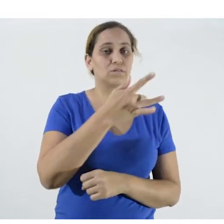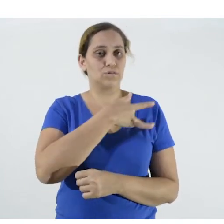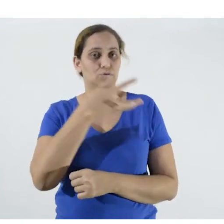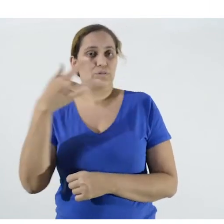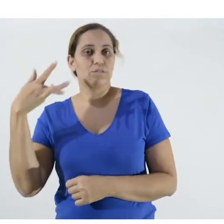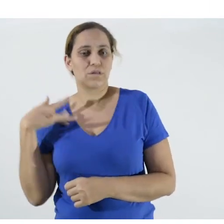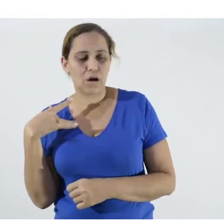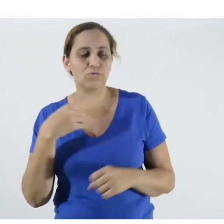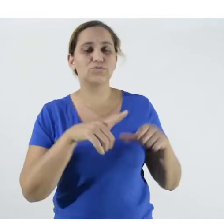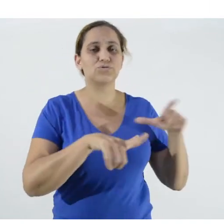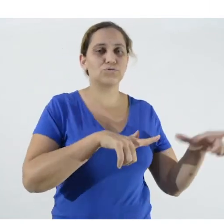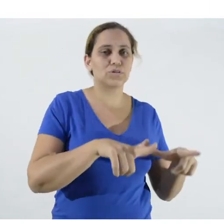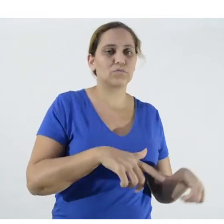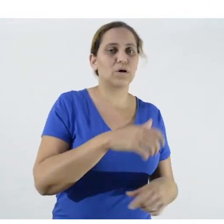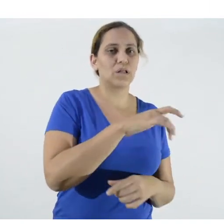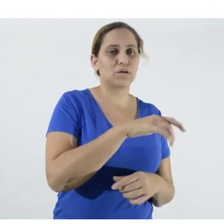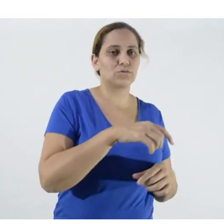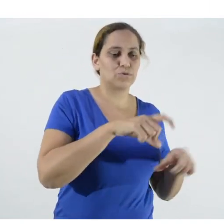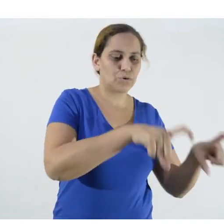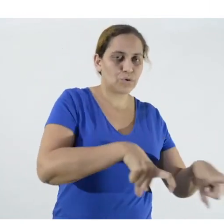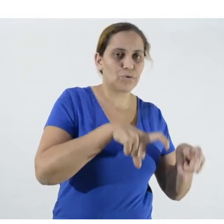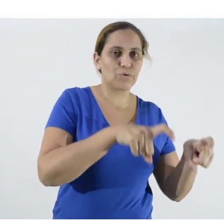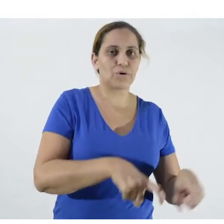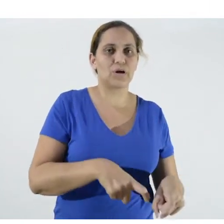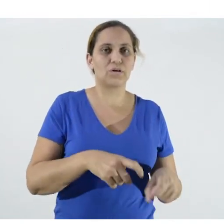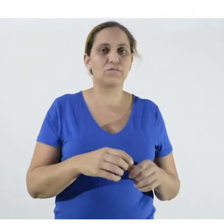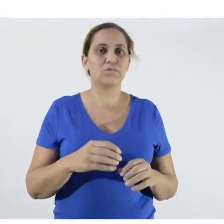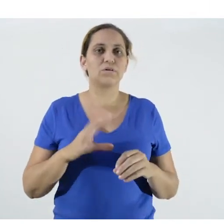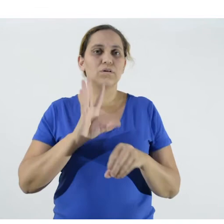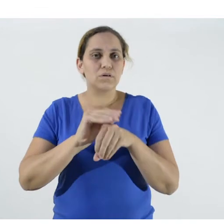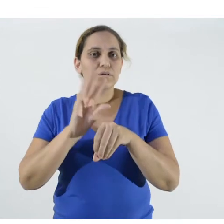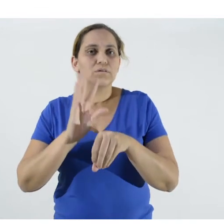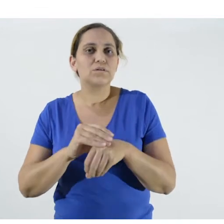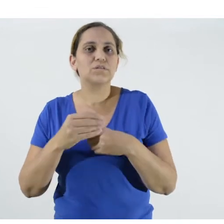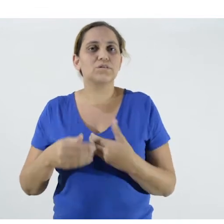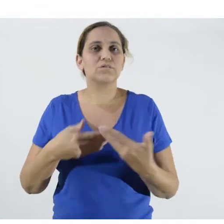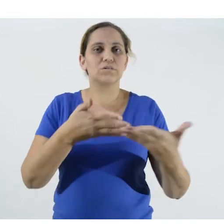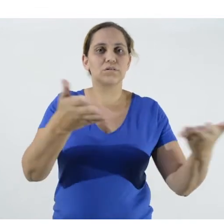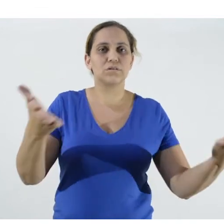rural producers', you take knowledge and safety to the field."